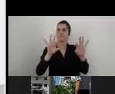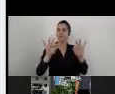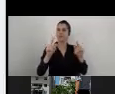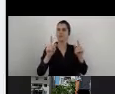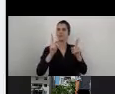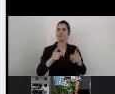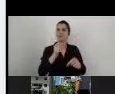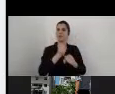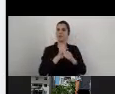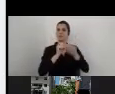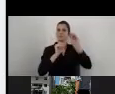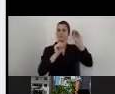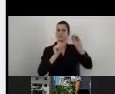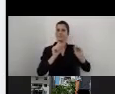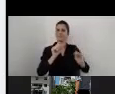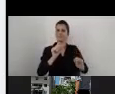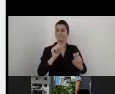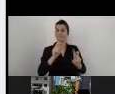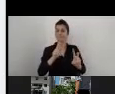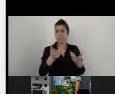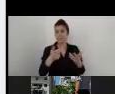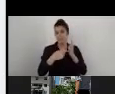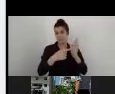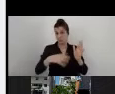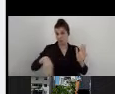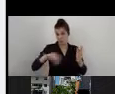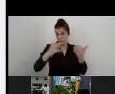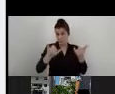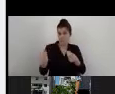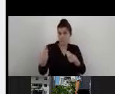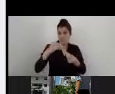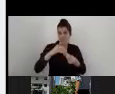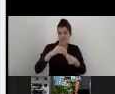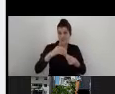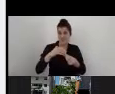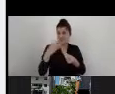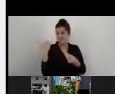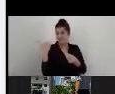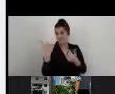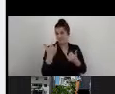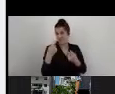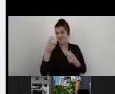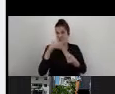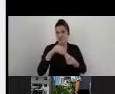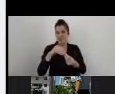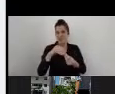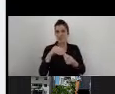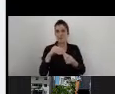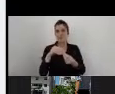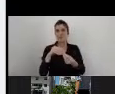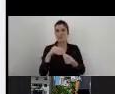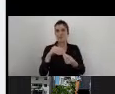So for our example that we just added recently, since we did the picture, it would just look like this.